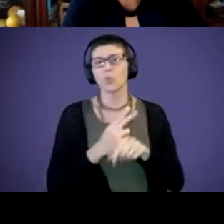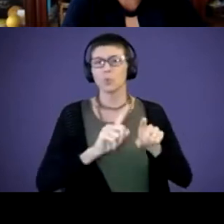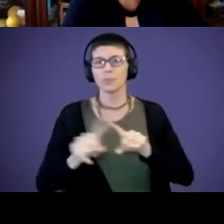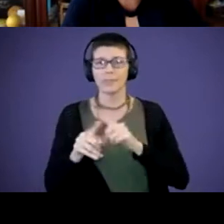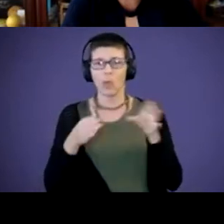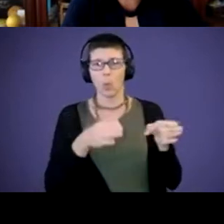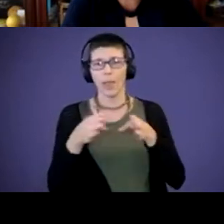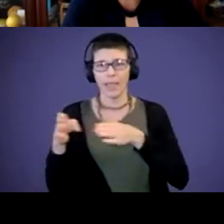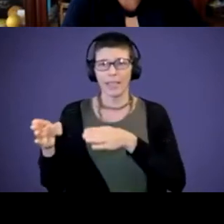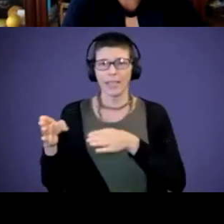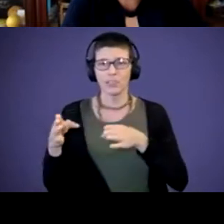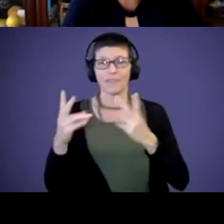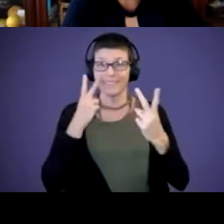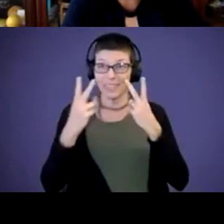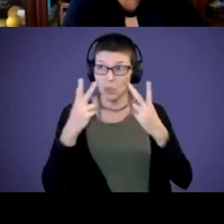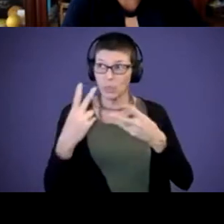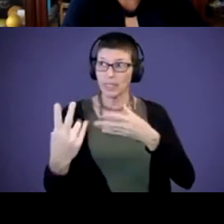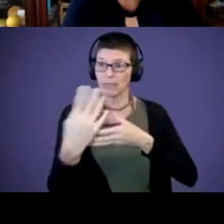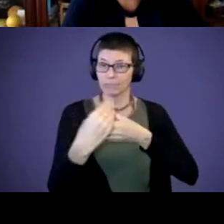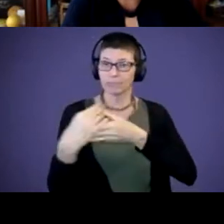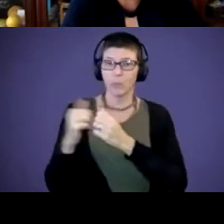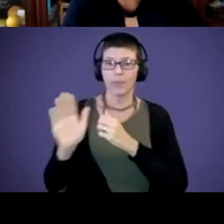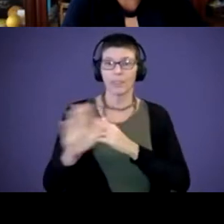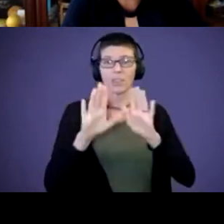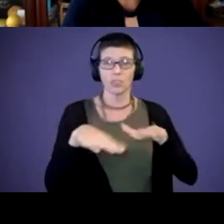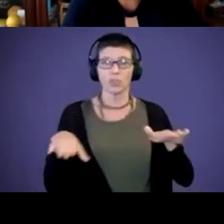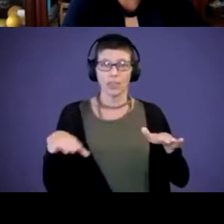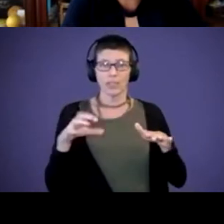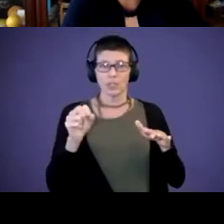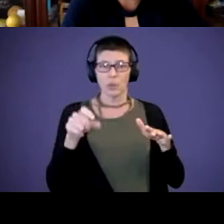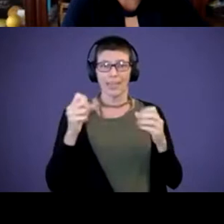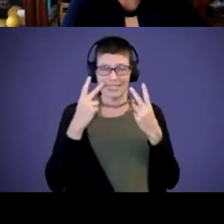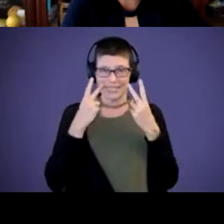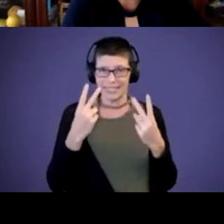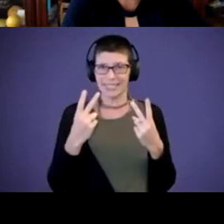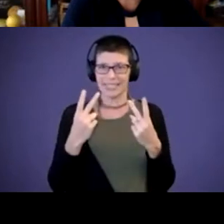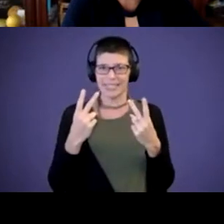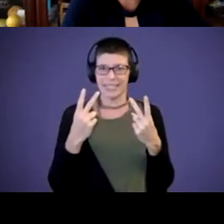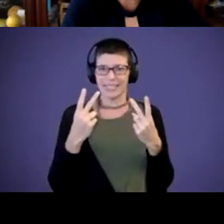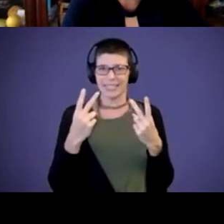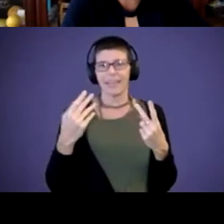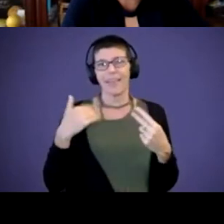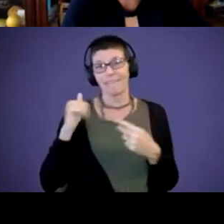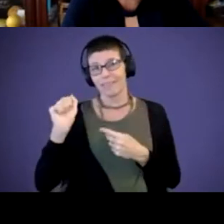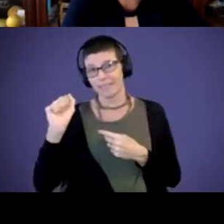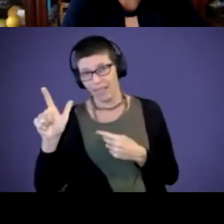visually incorporate things with their children so that they can see, have their ASL and do